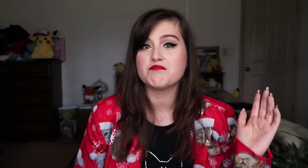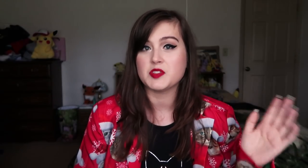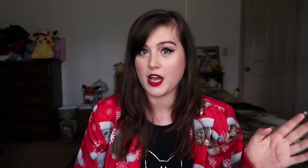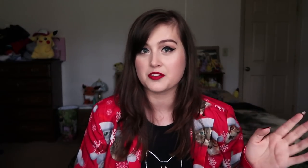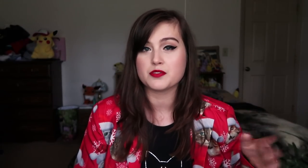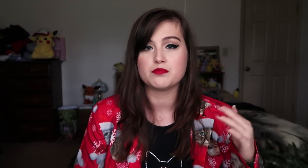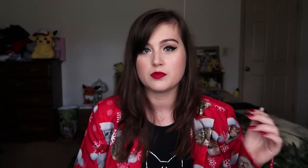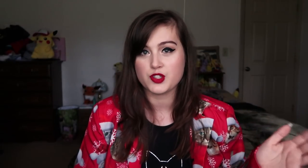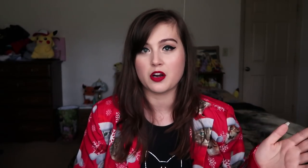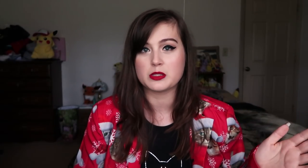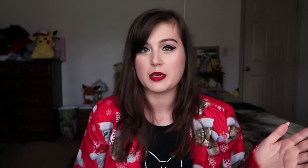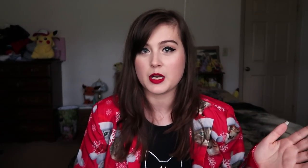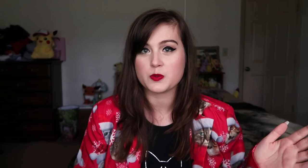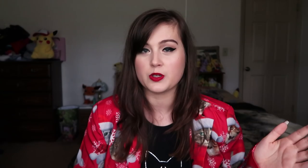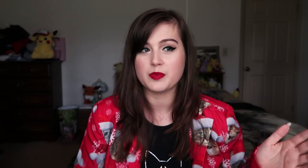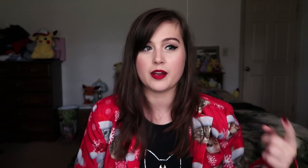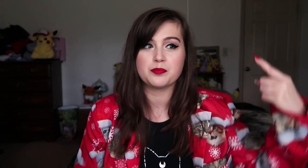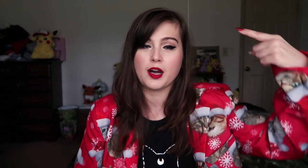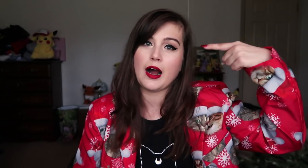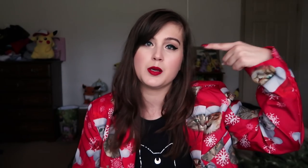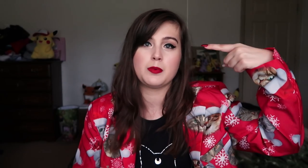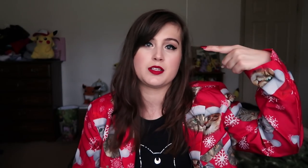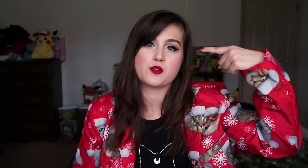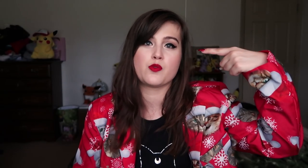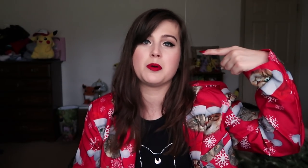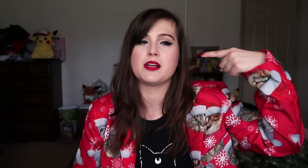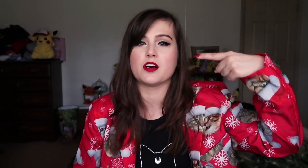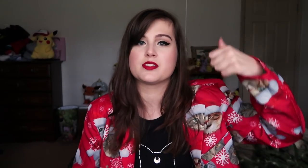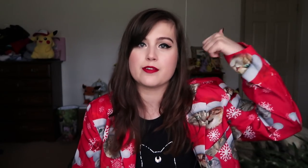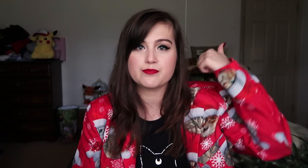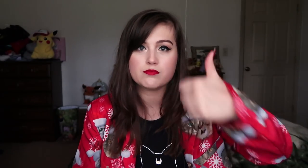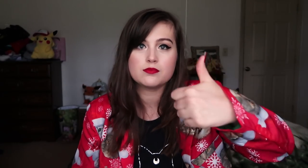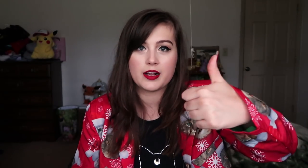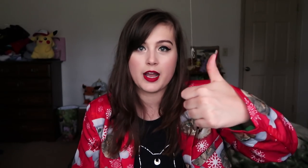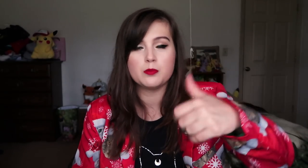yes, Cheryl is bisexual, and hi - bisexual woman myself, so, heck, yeah.